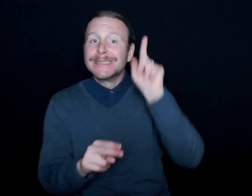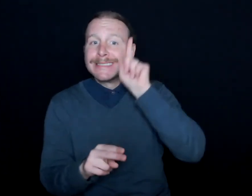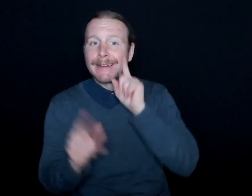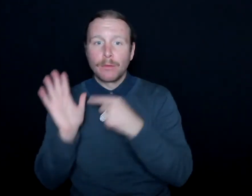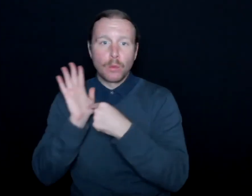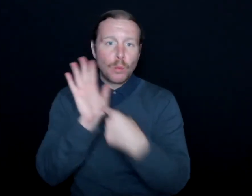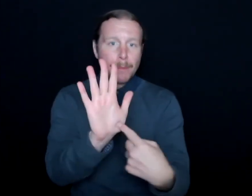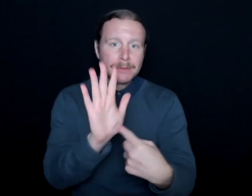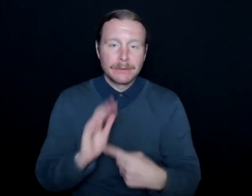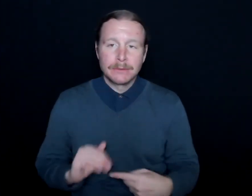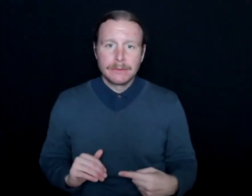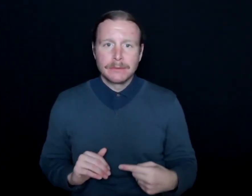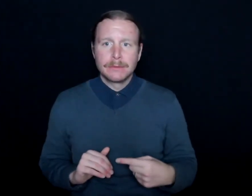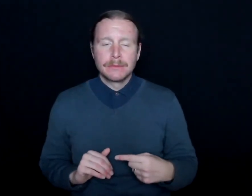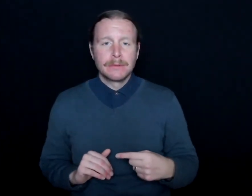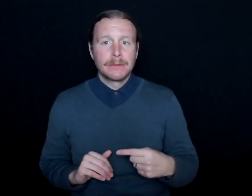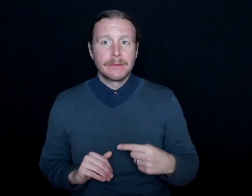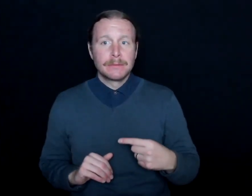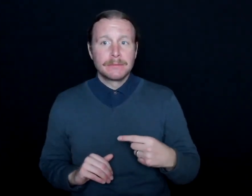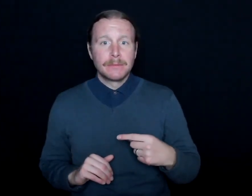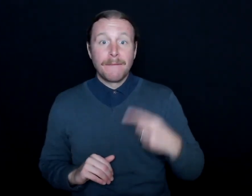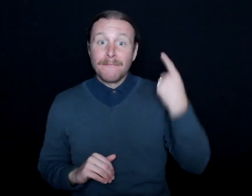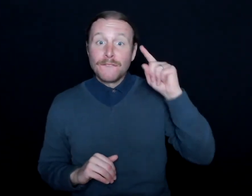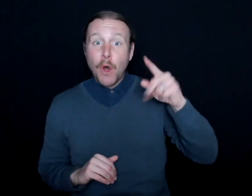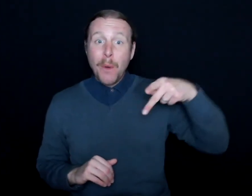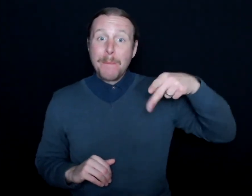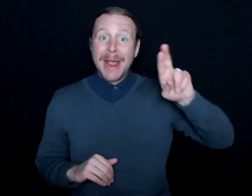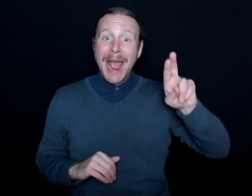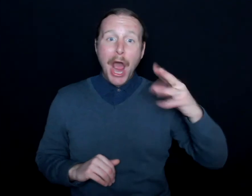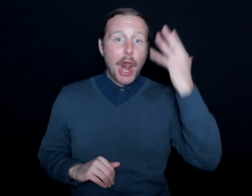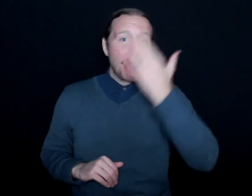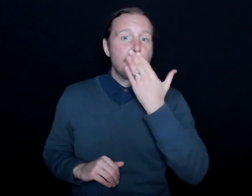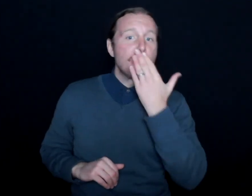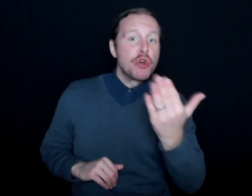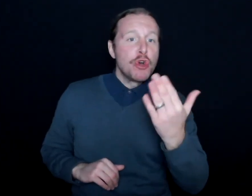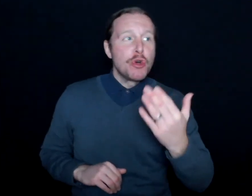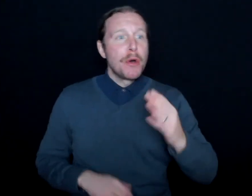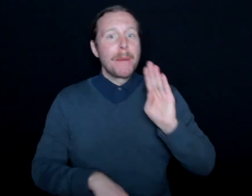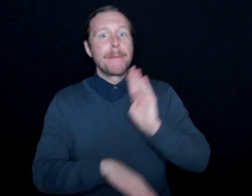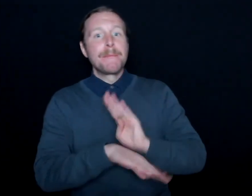And I don't use that for PR or for business leverage.